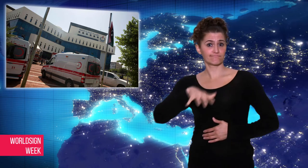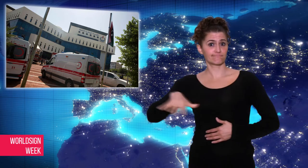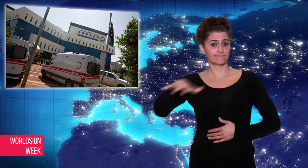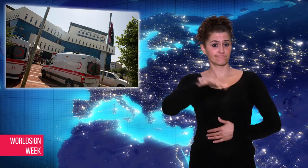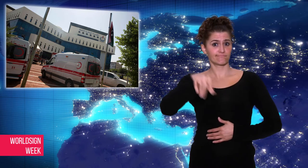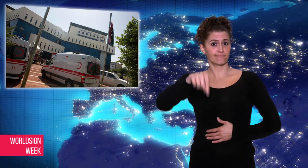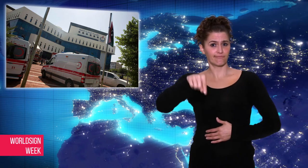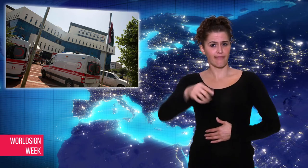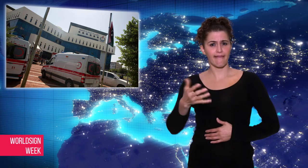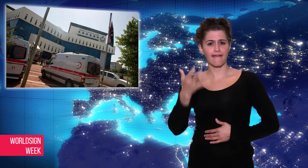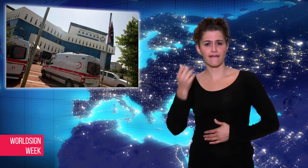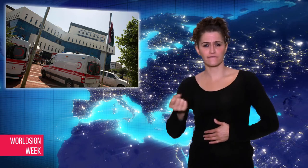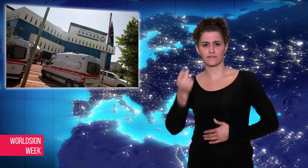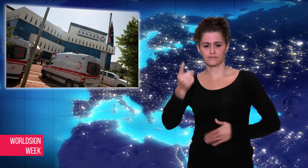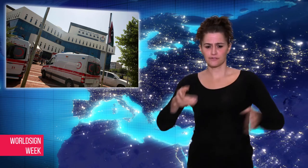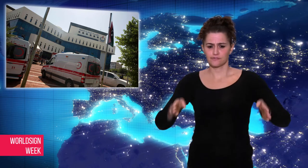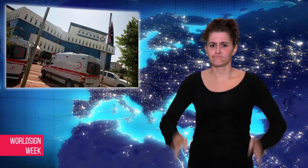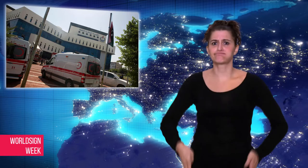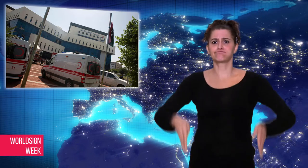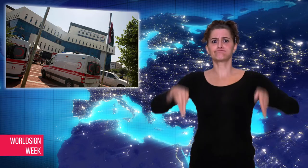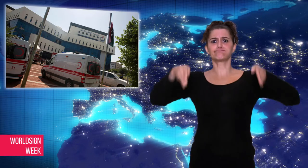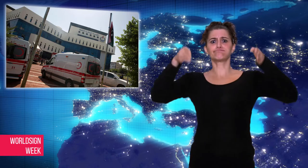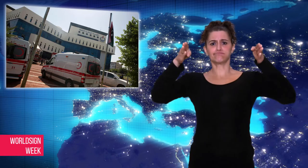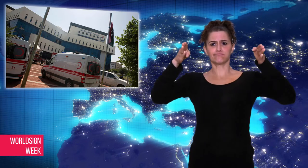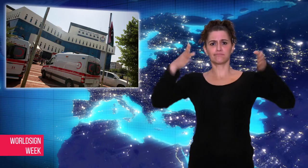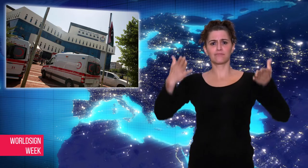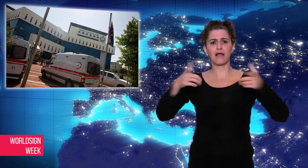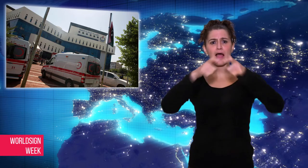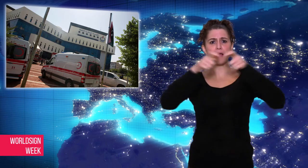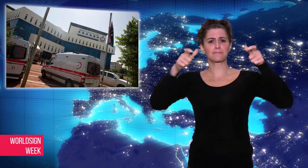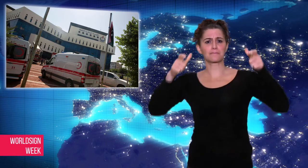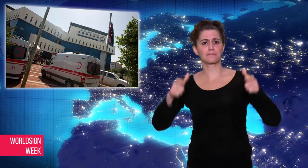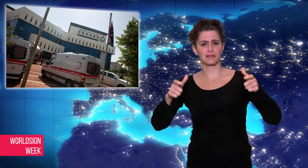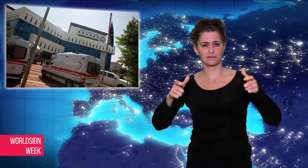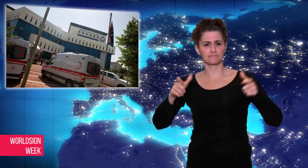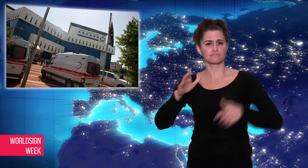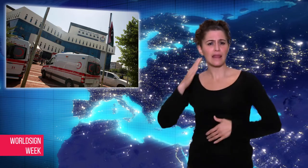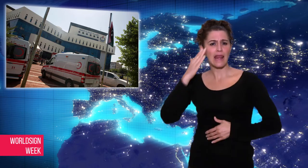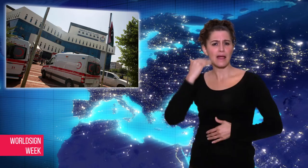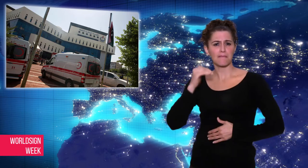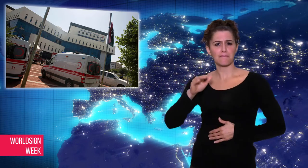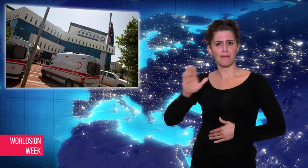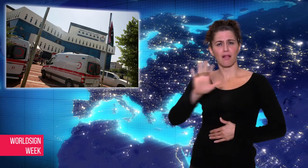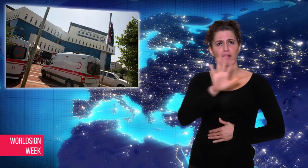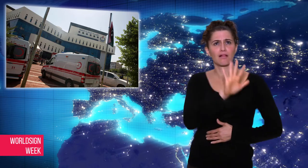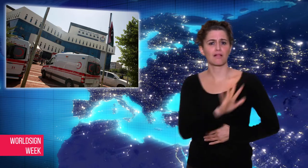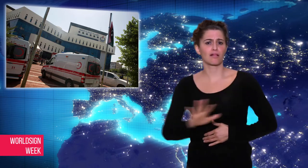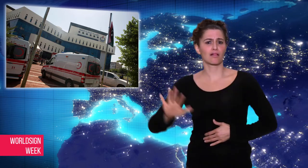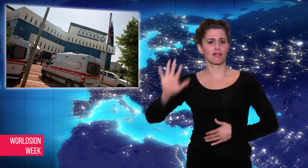National Oil Company in the capital